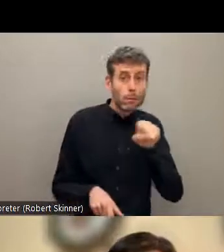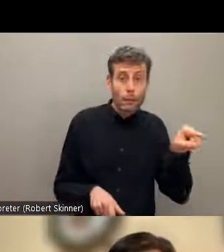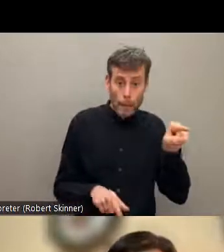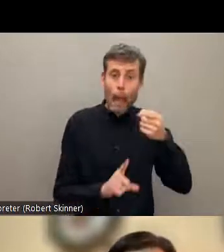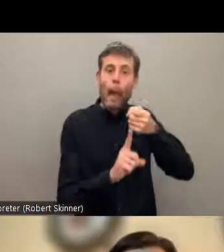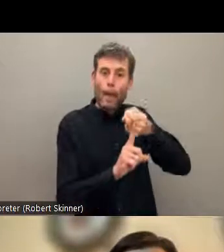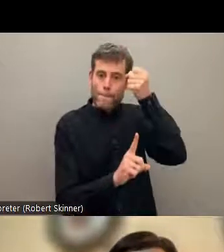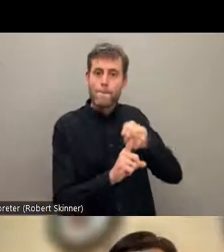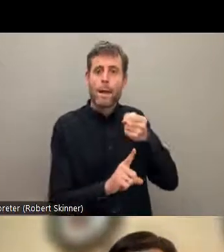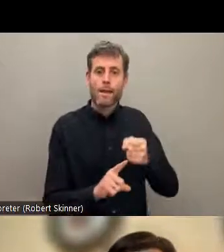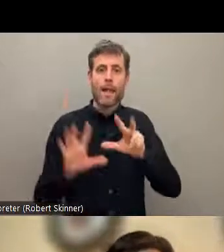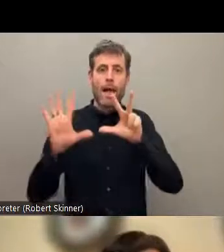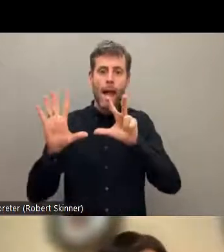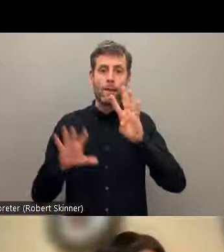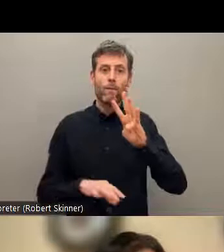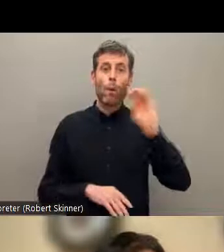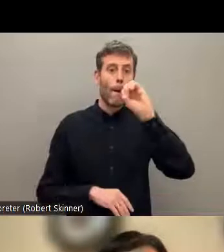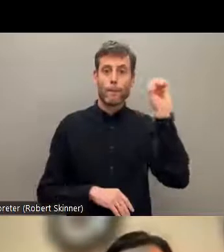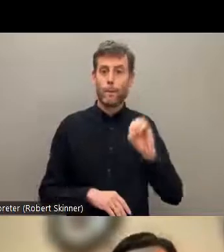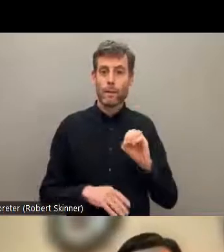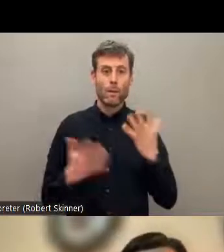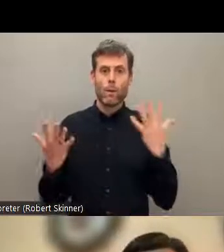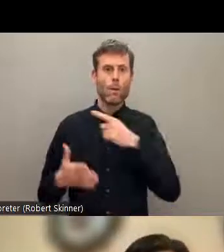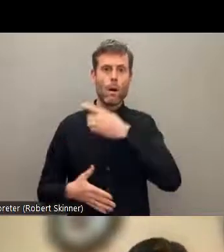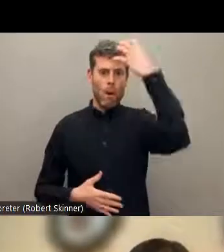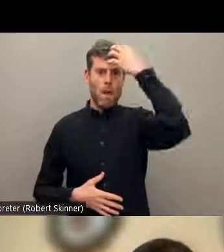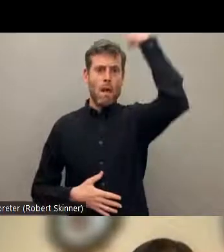also found that 78% of